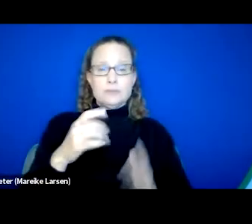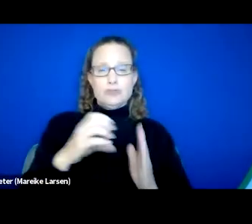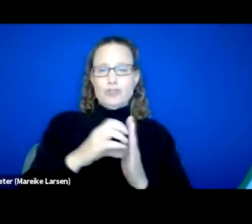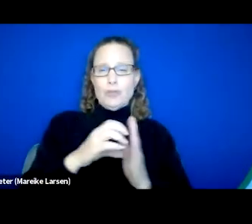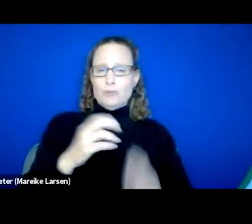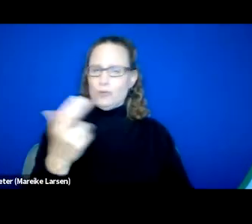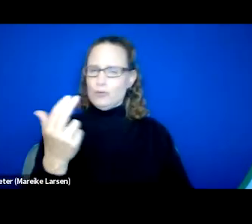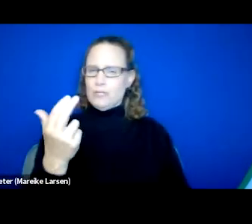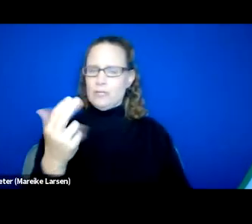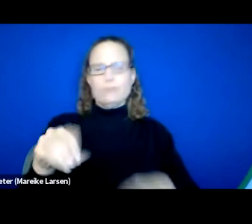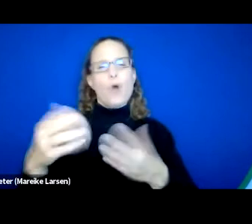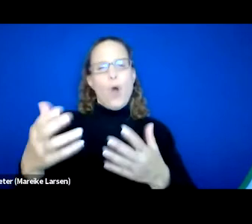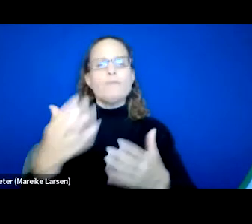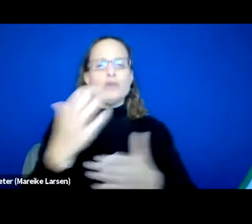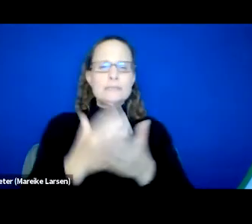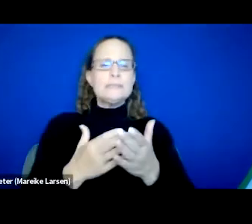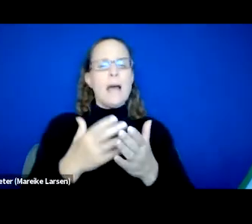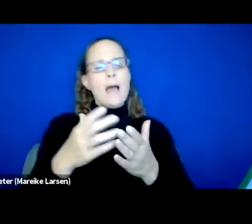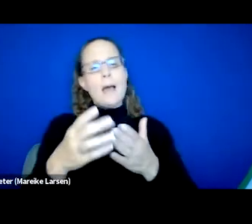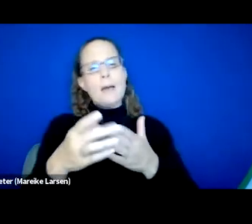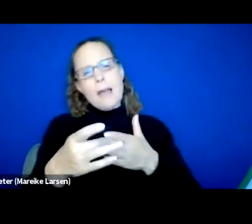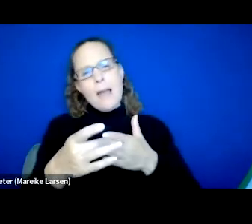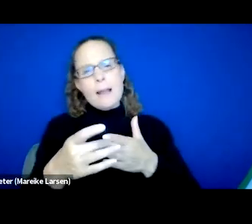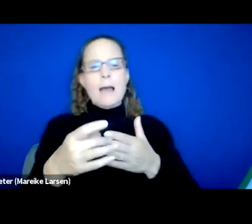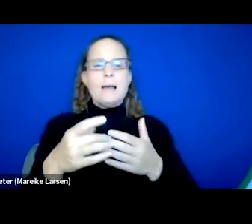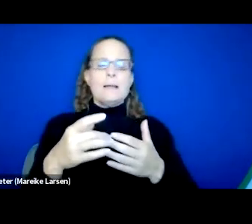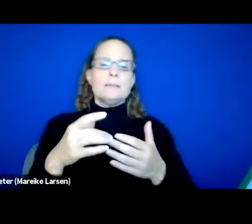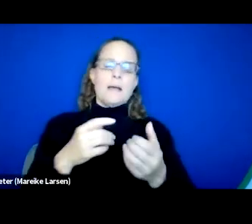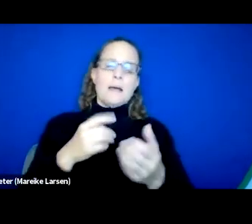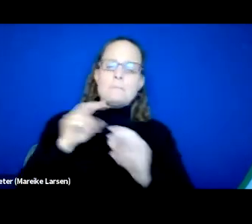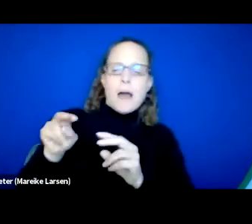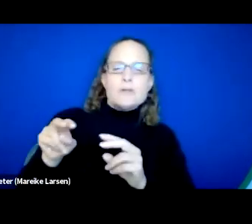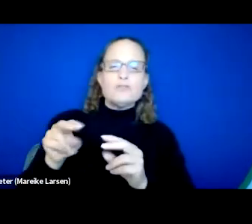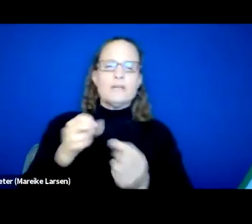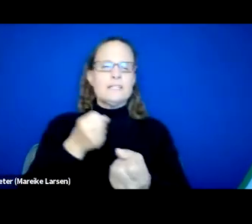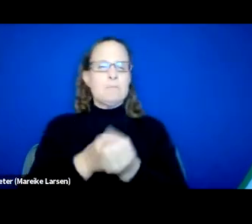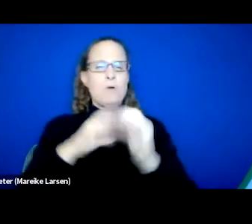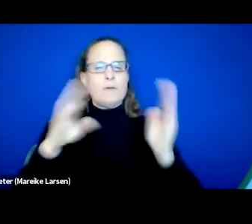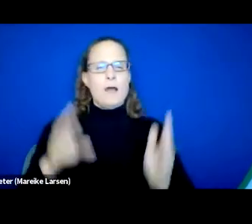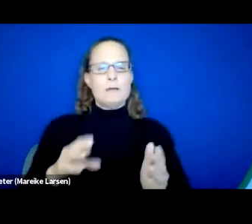which offers guidance on monitoring supportive housing programs and likely your organizations